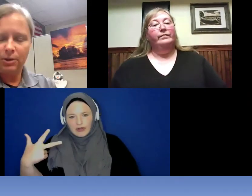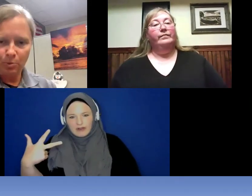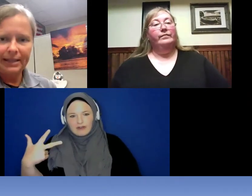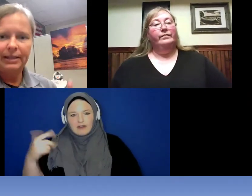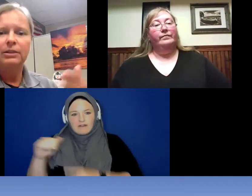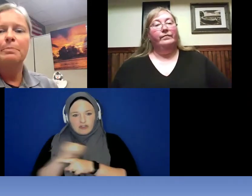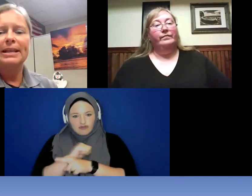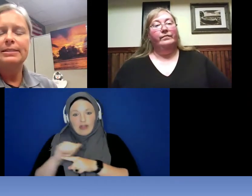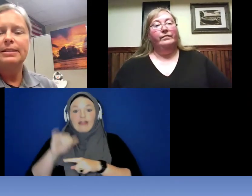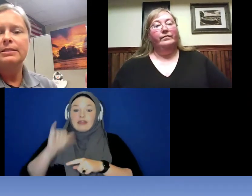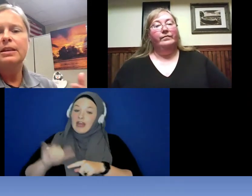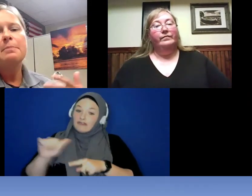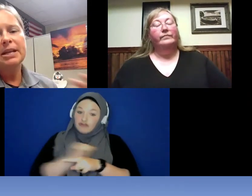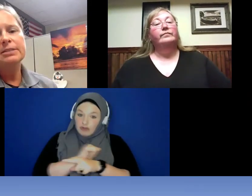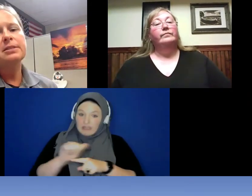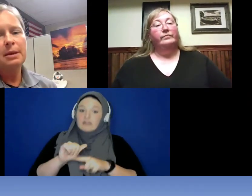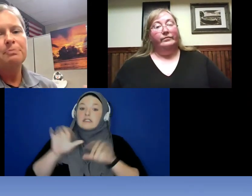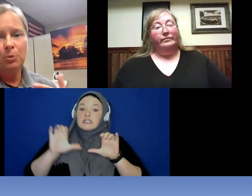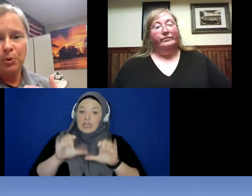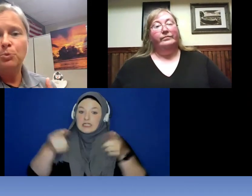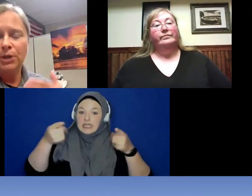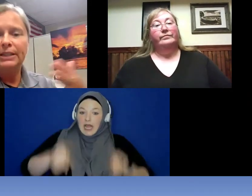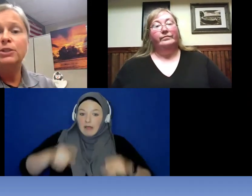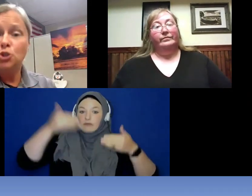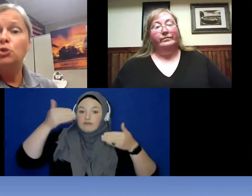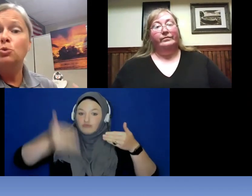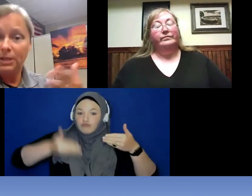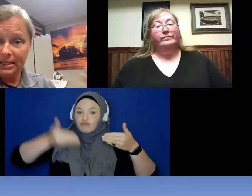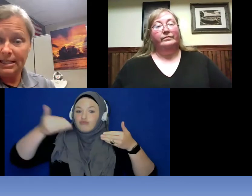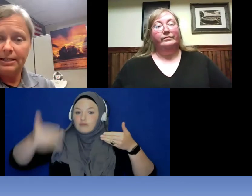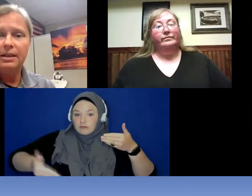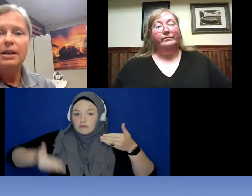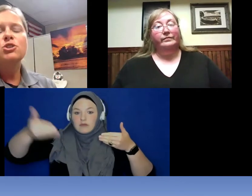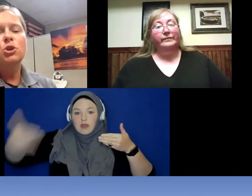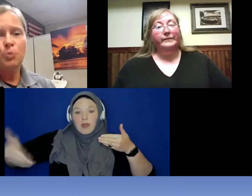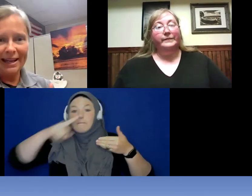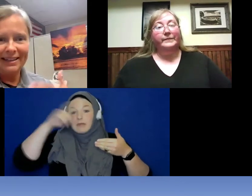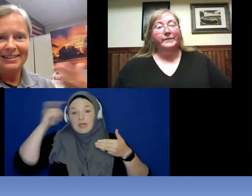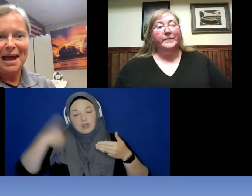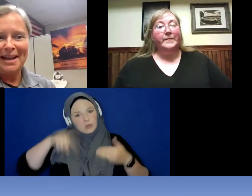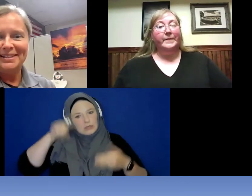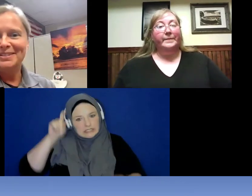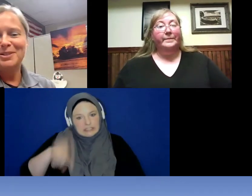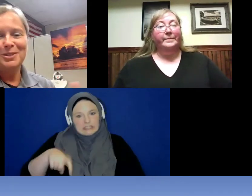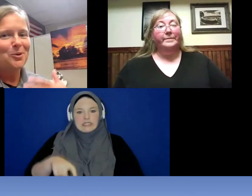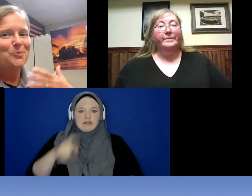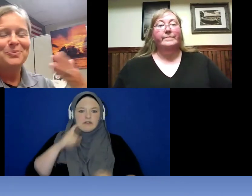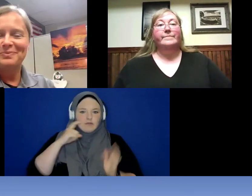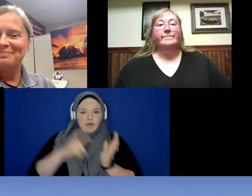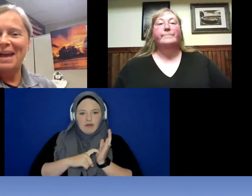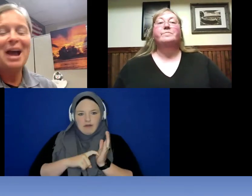a regular basis. Because it's something that we really do need to recognize, you know,